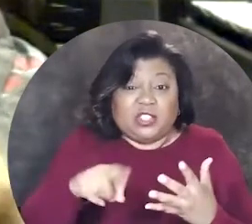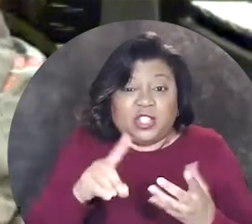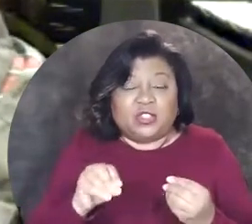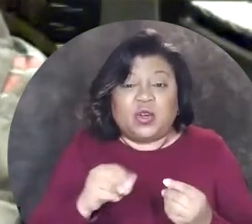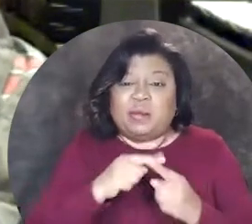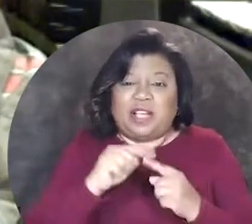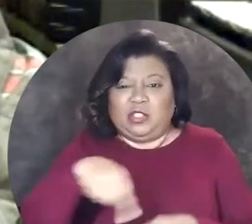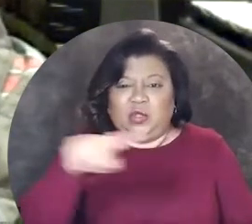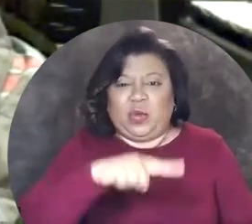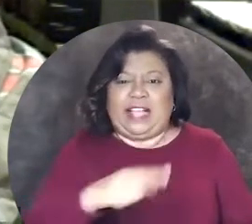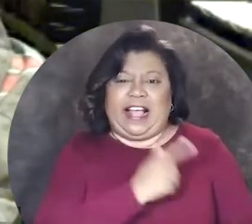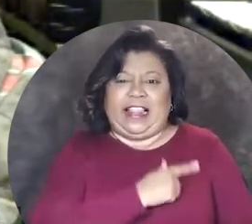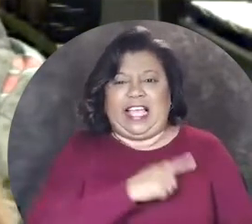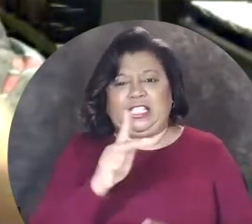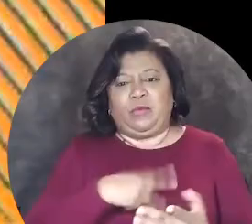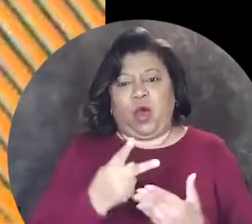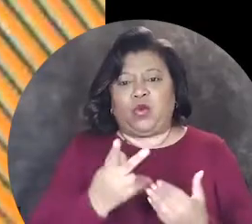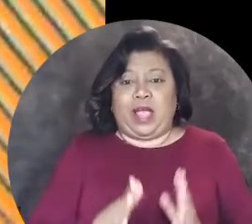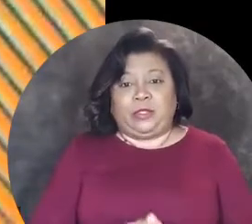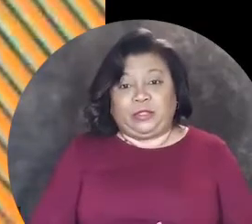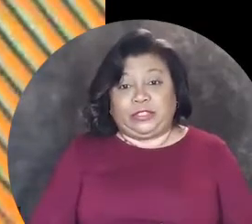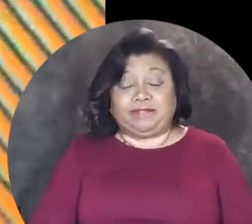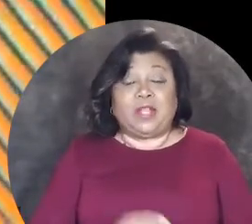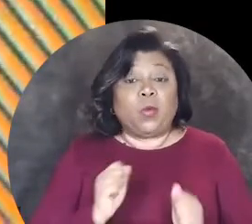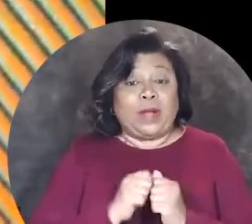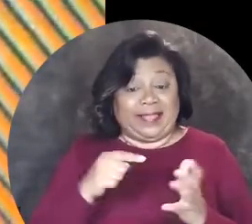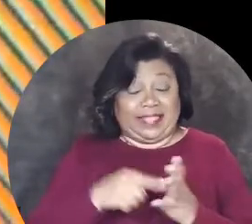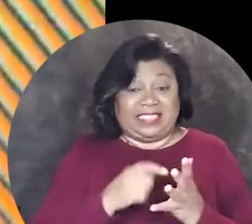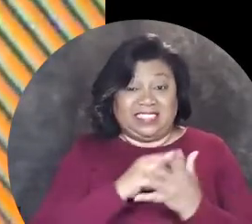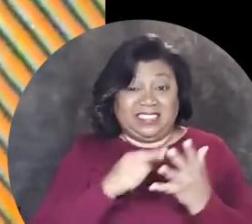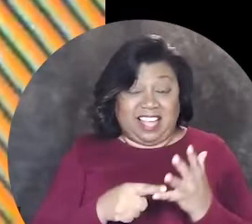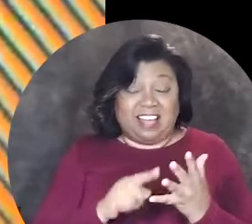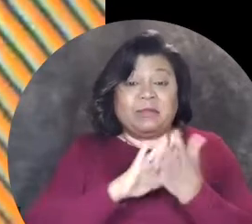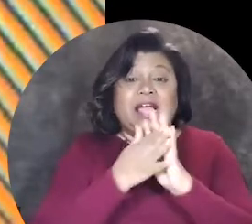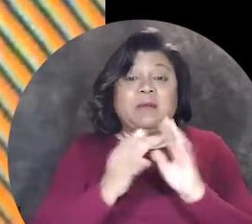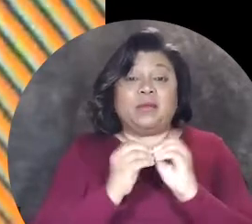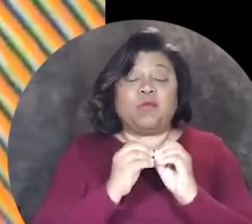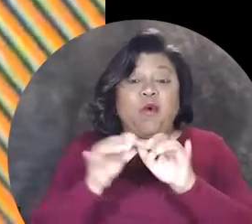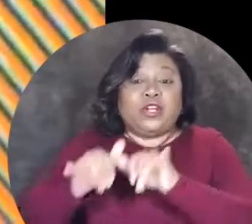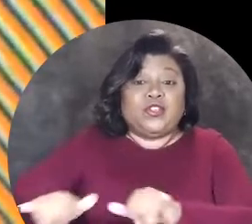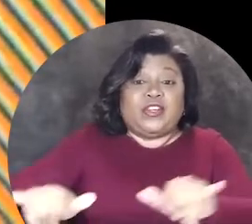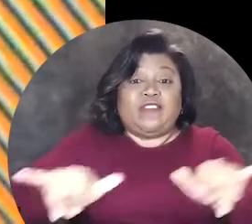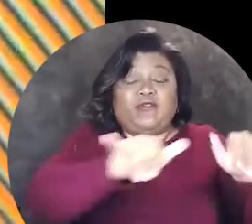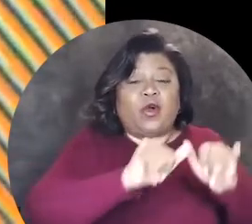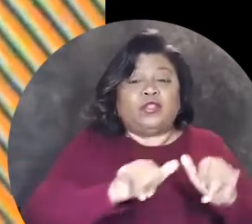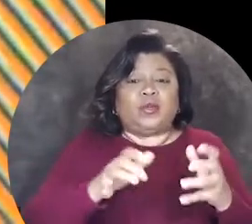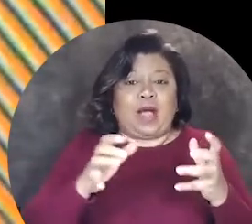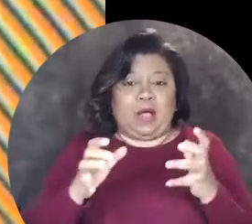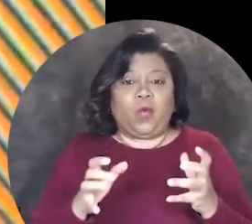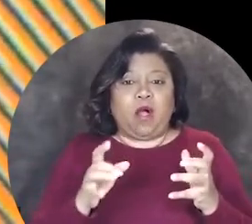things that it should do, it's because you guys are lazy programmers with this stuff becoming more universal